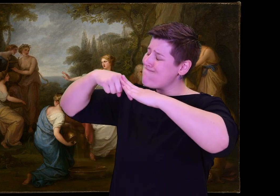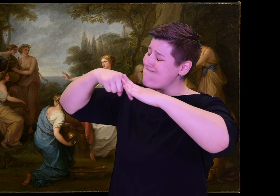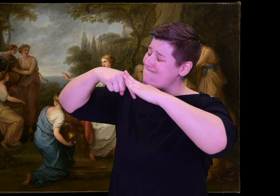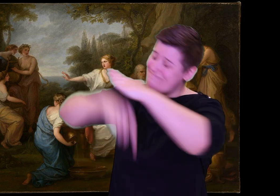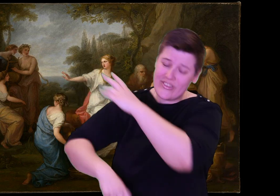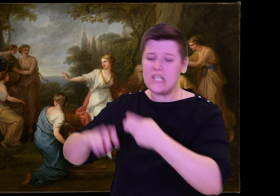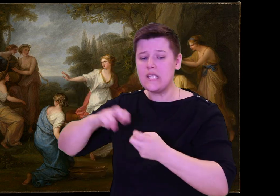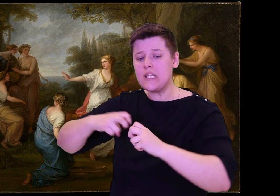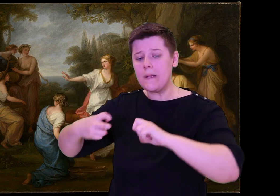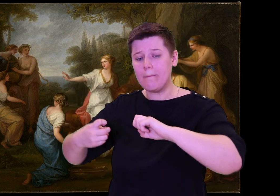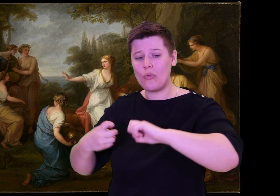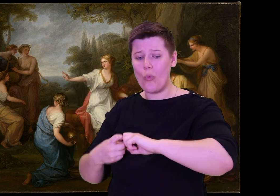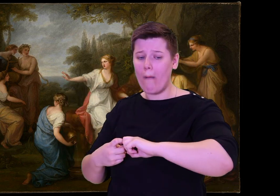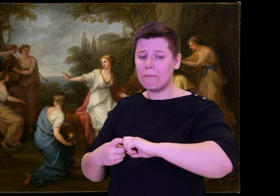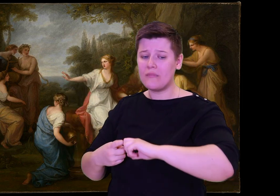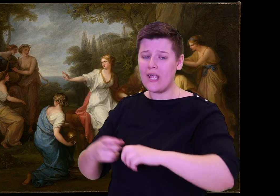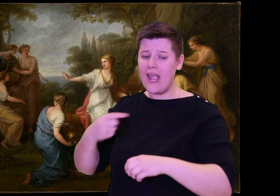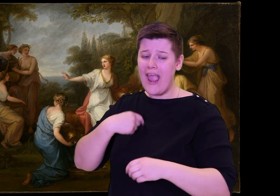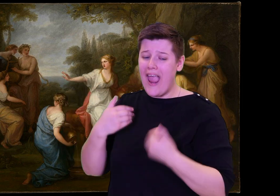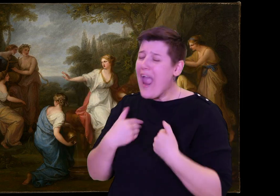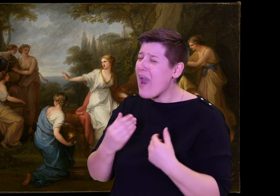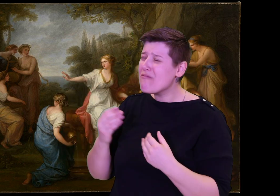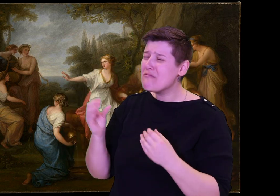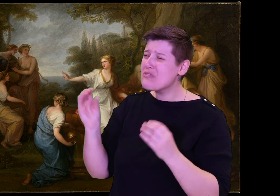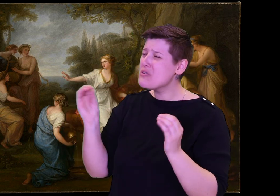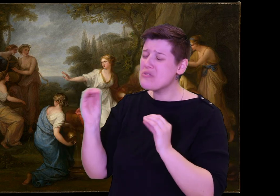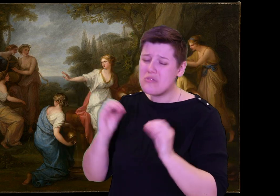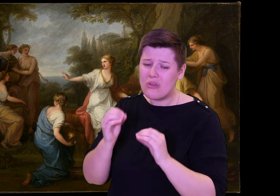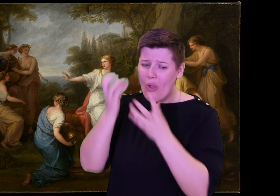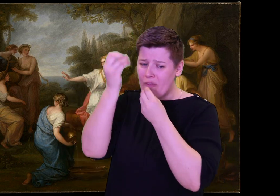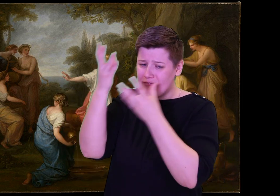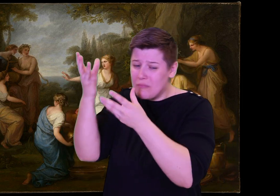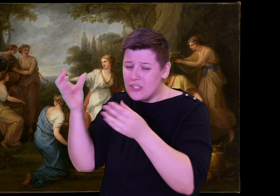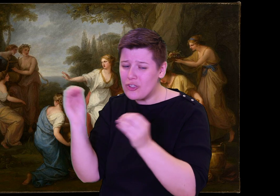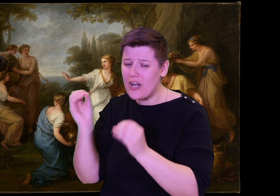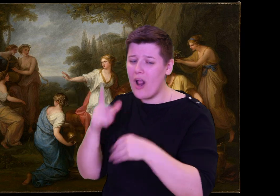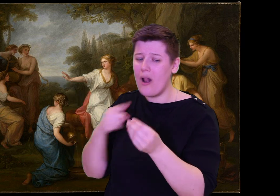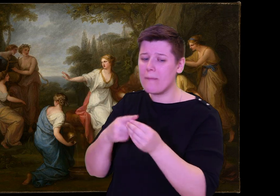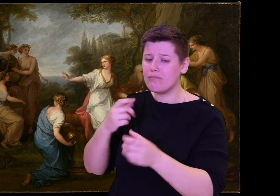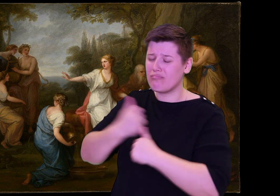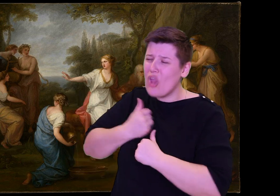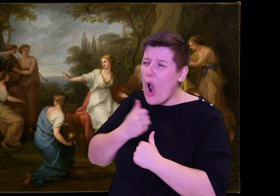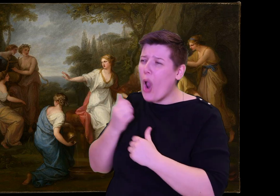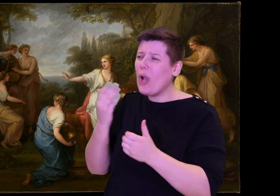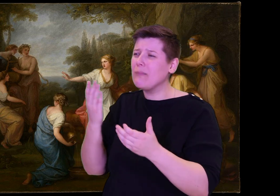which he would like to share with all of us? I think he is a helpful, decent man.